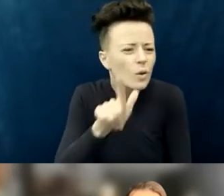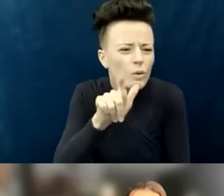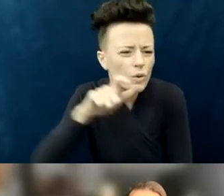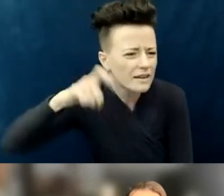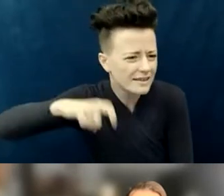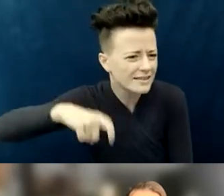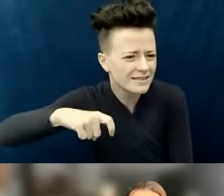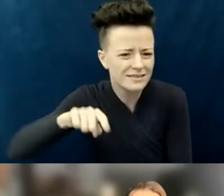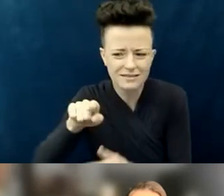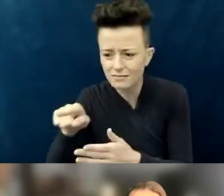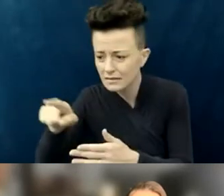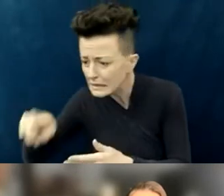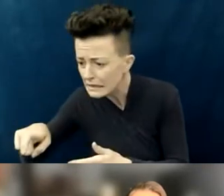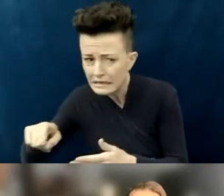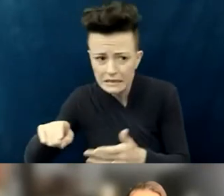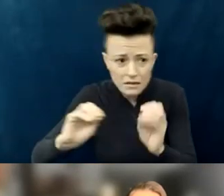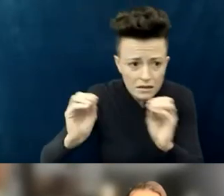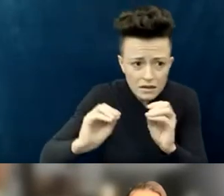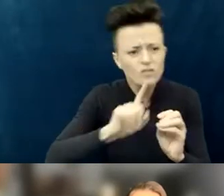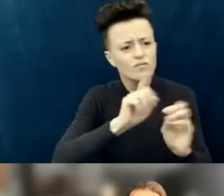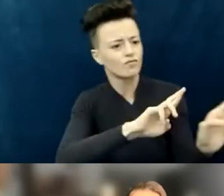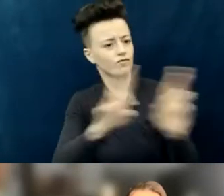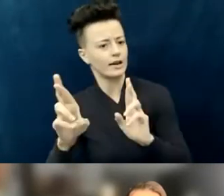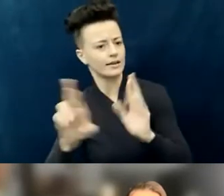on the second floor, they are accessible.